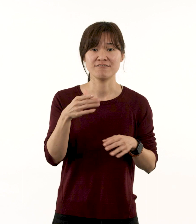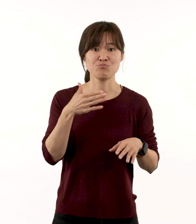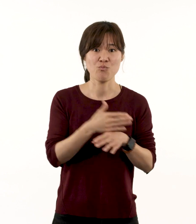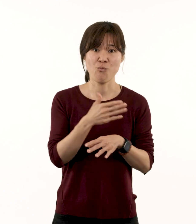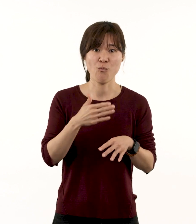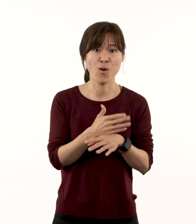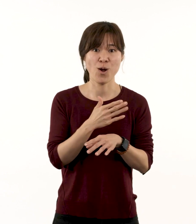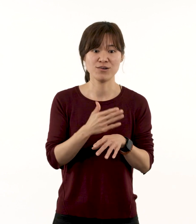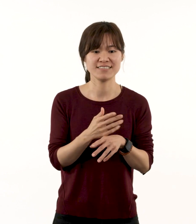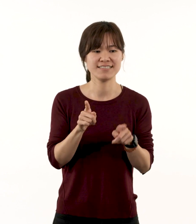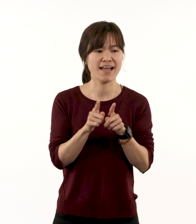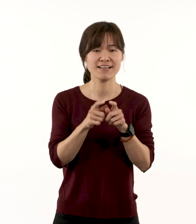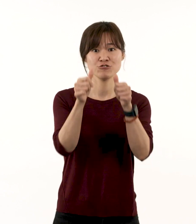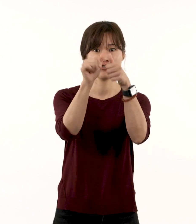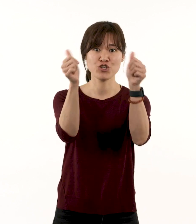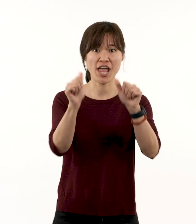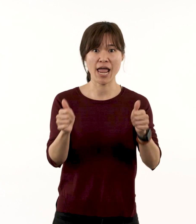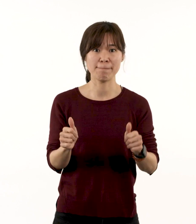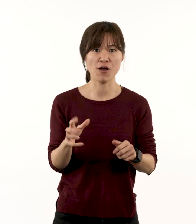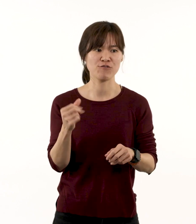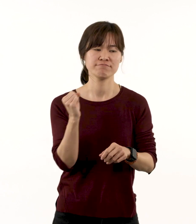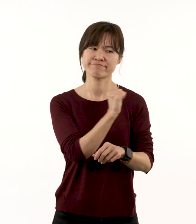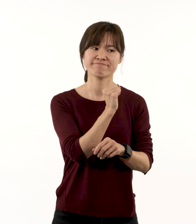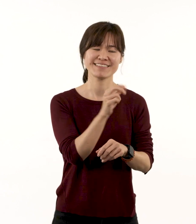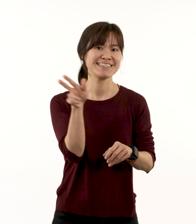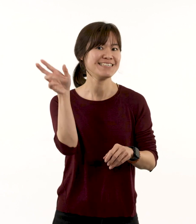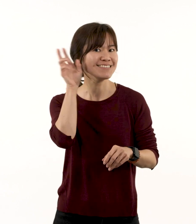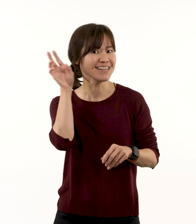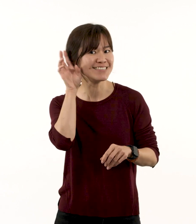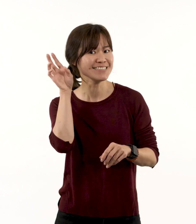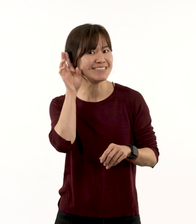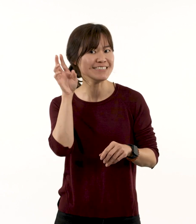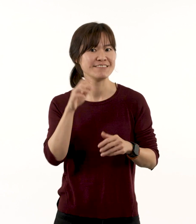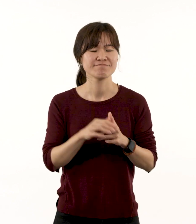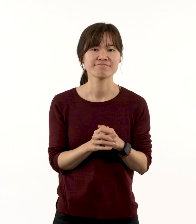This work is the shape of my listening.